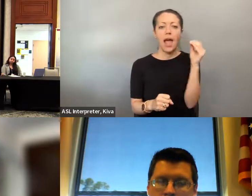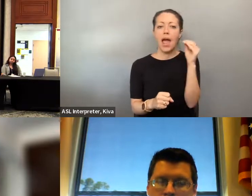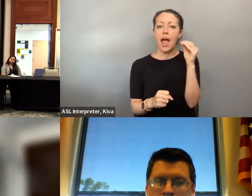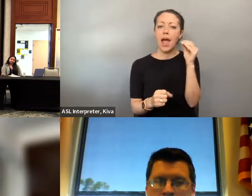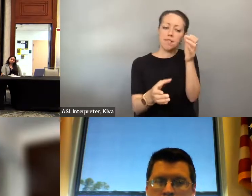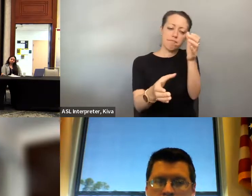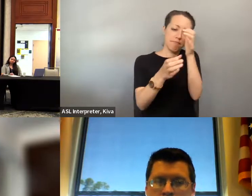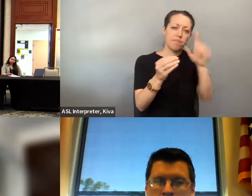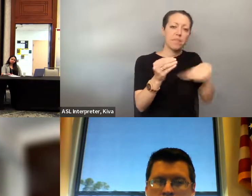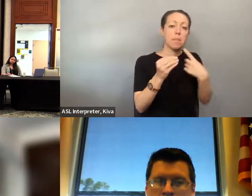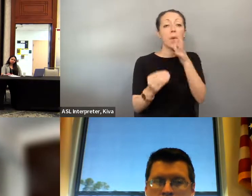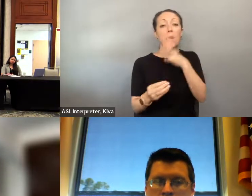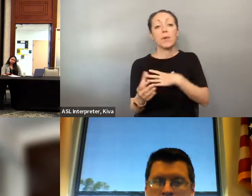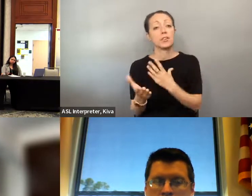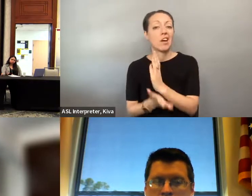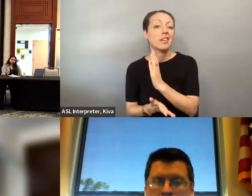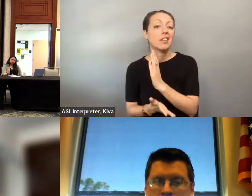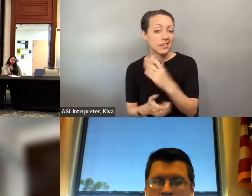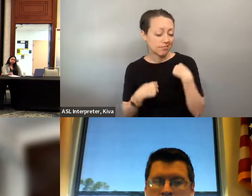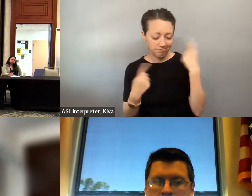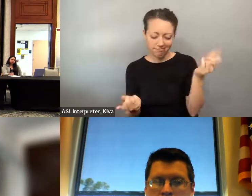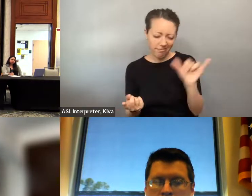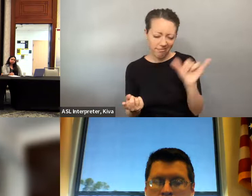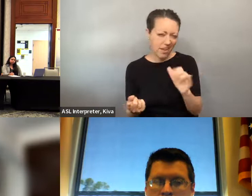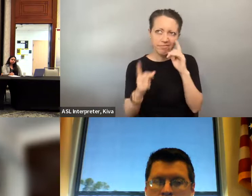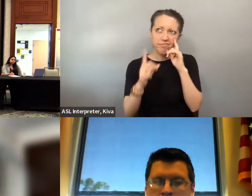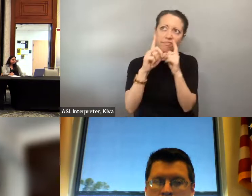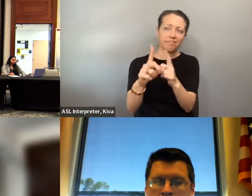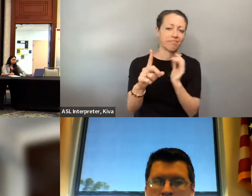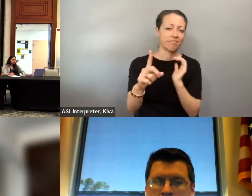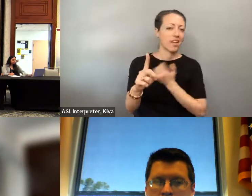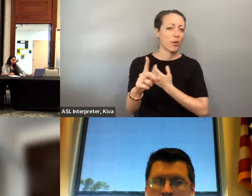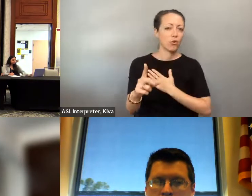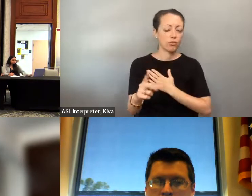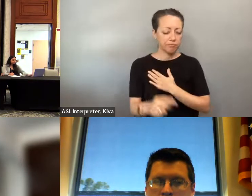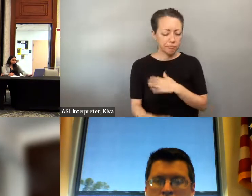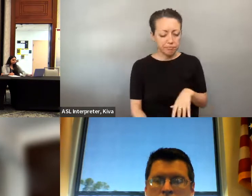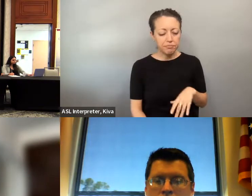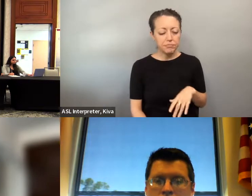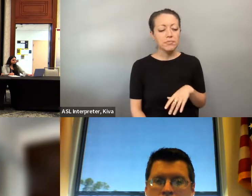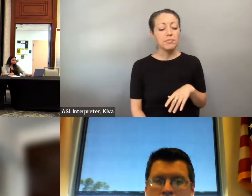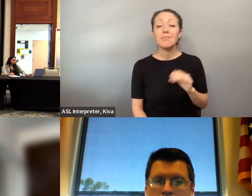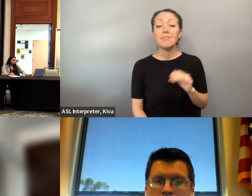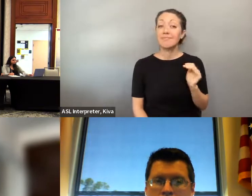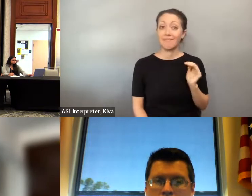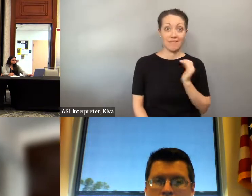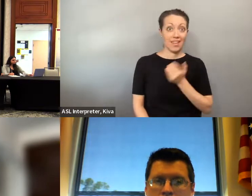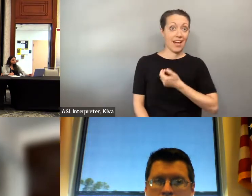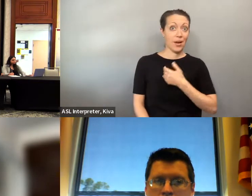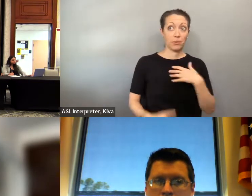we fundamentally understand and have been more assertive with